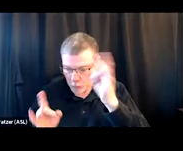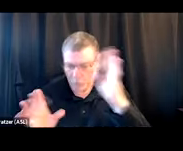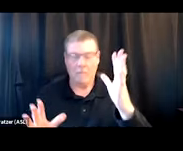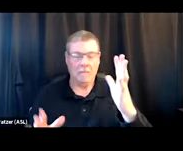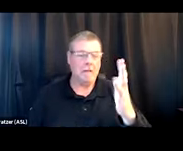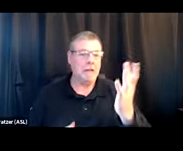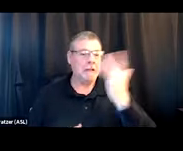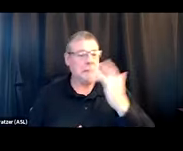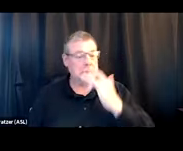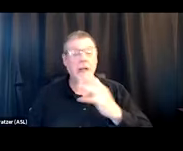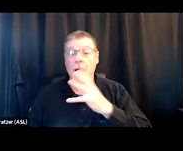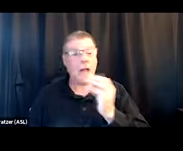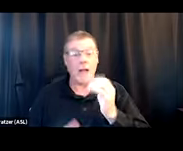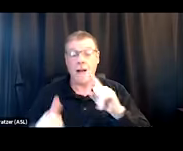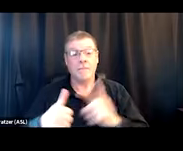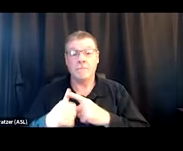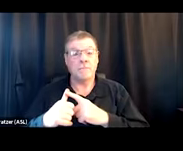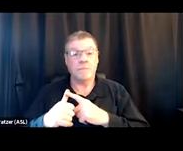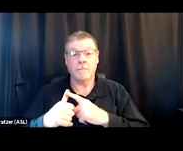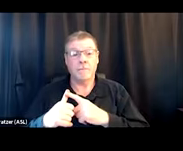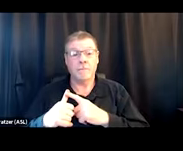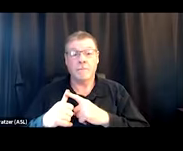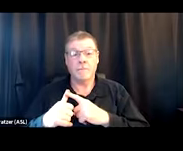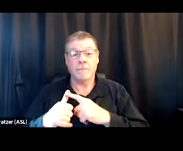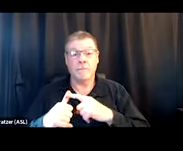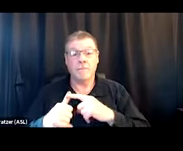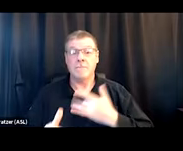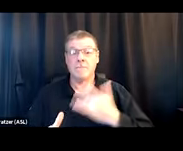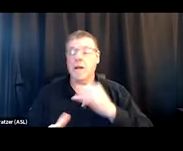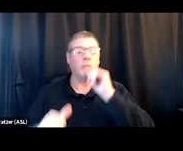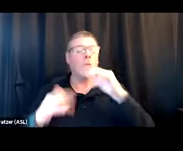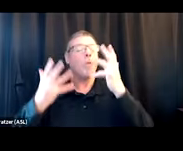and sometimes their first step is not to reach out for help for those reasons,